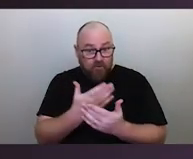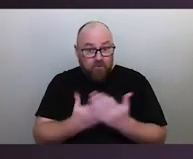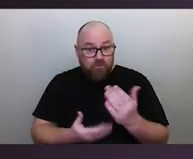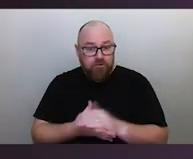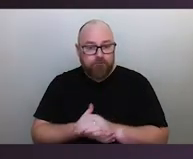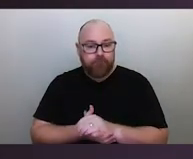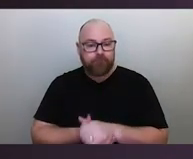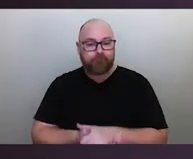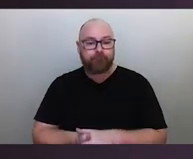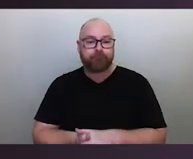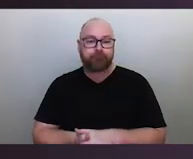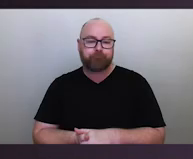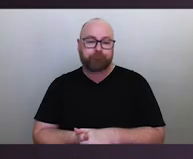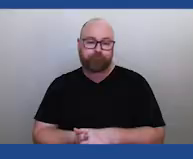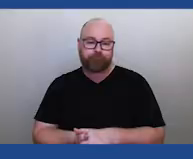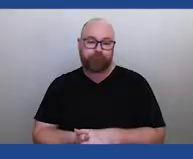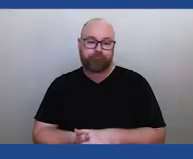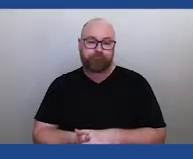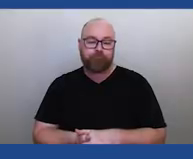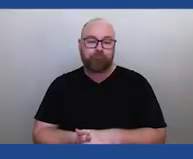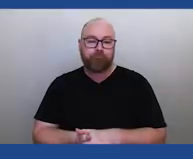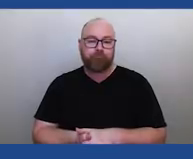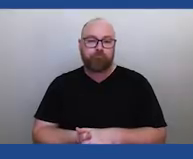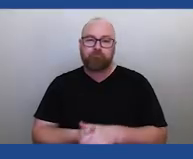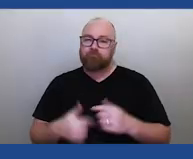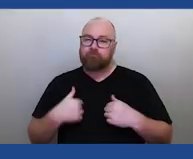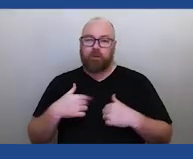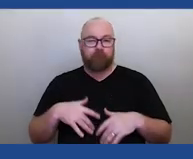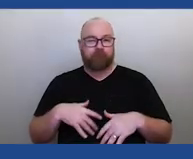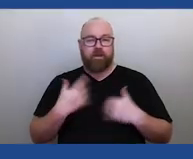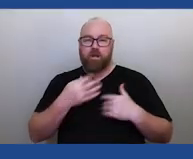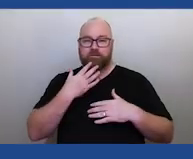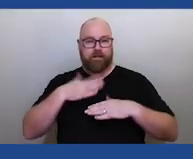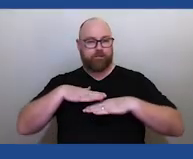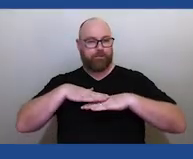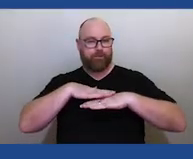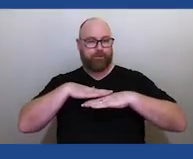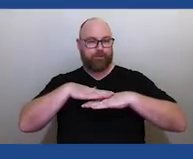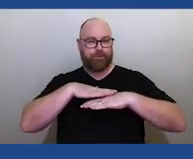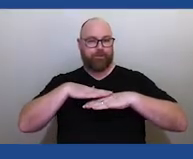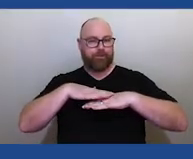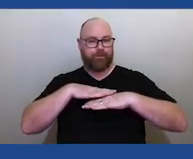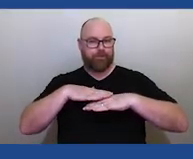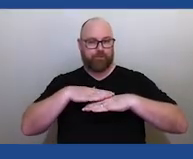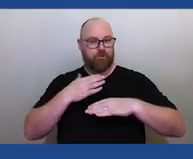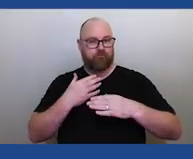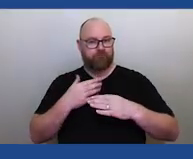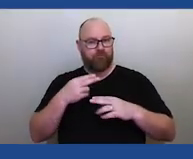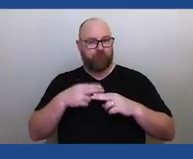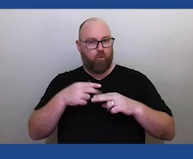I feel that we've we've just scratched the surface in terms of this this work in this knowledge that I mean there's 300